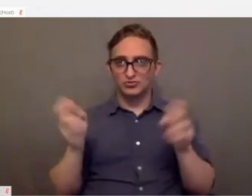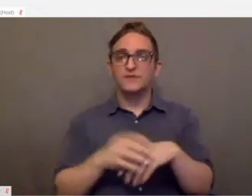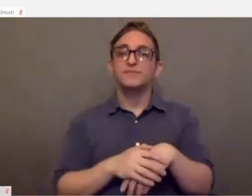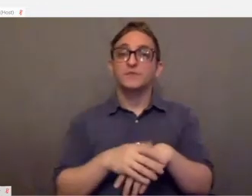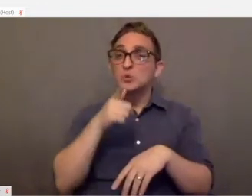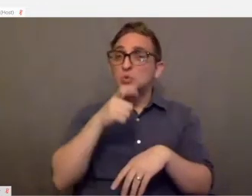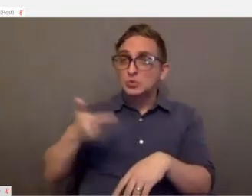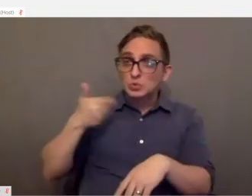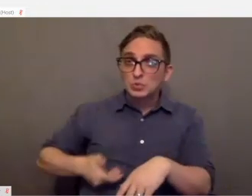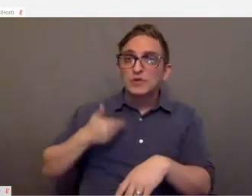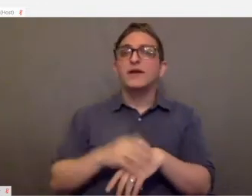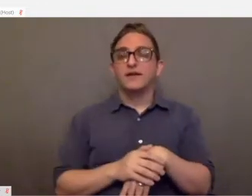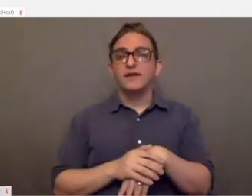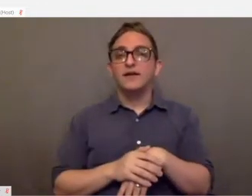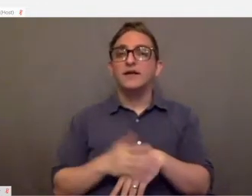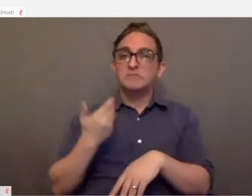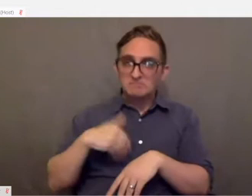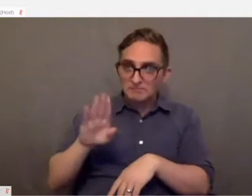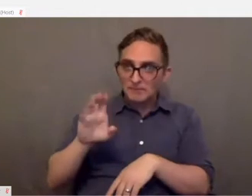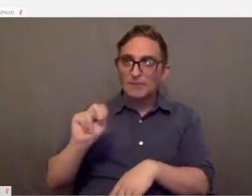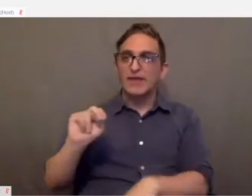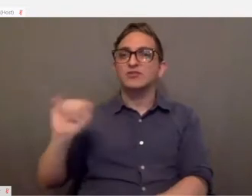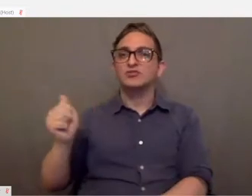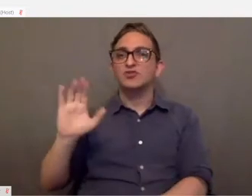Again my name is Ben Jacobs. I'm originally from Maine.